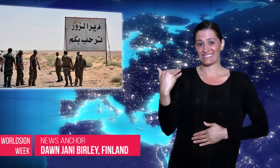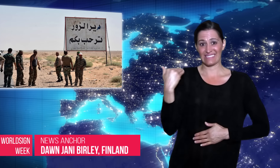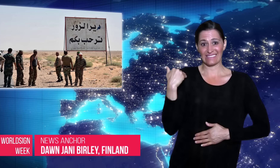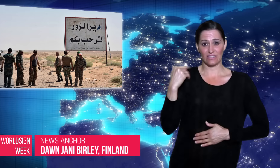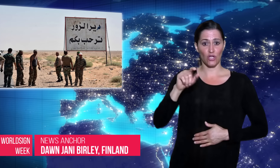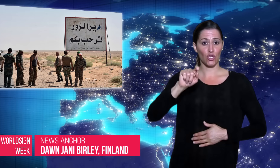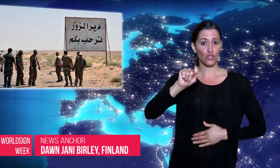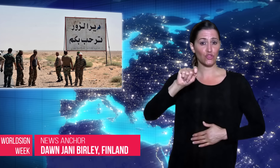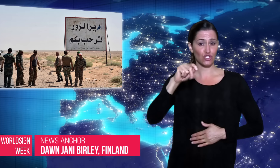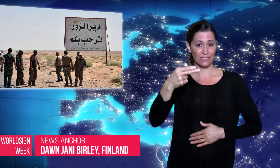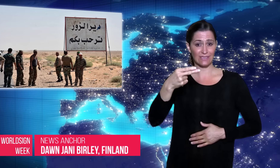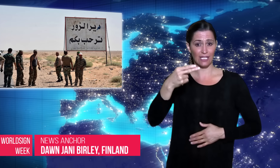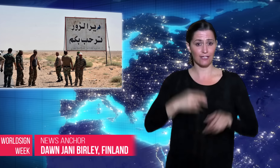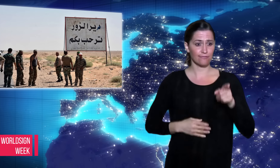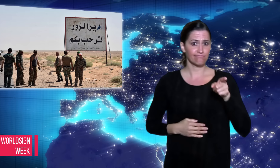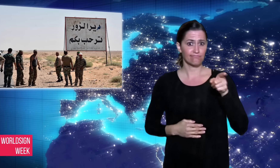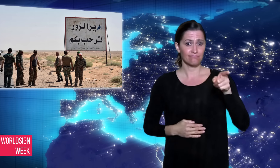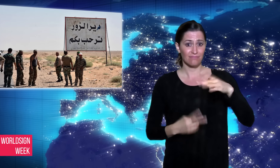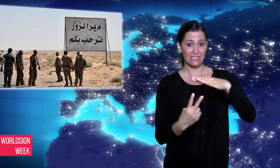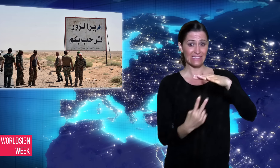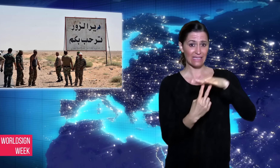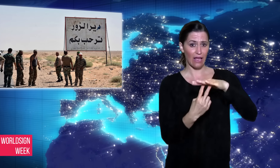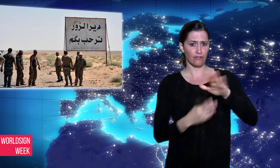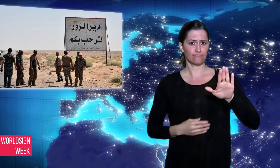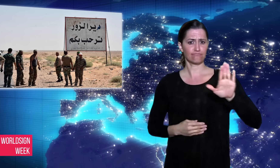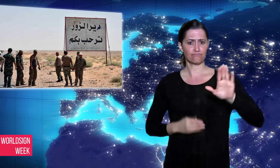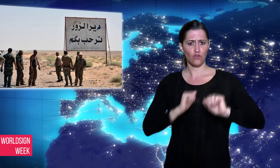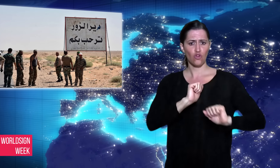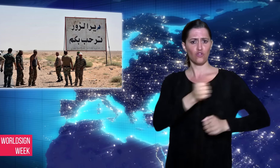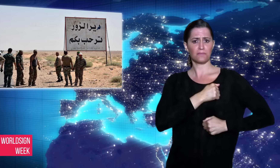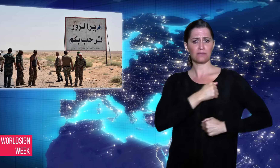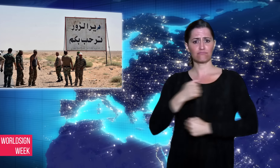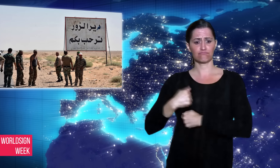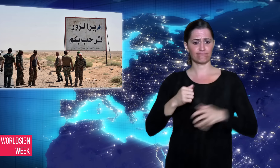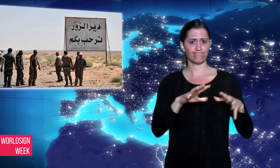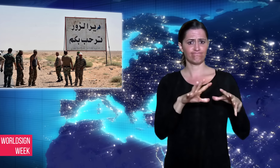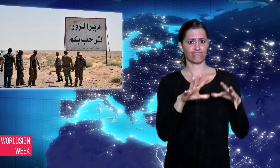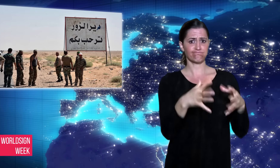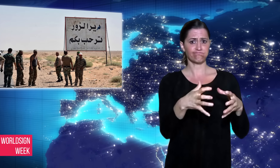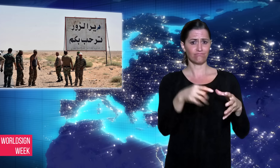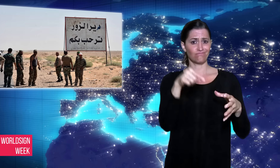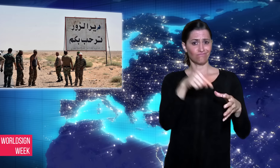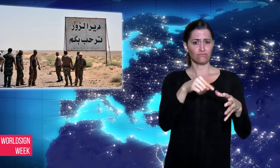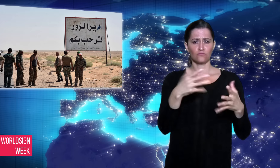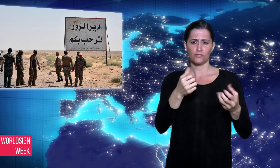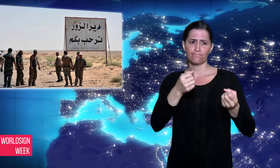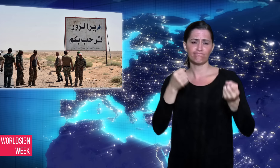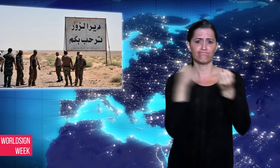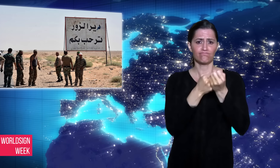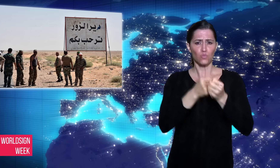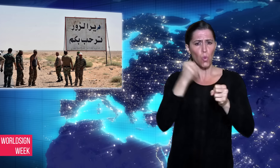Dawn: Last Thursday, the Syrian pro-